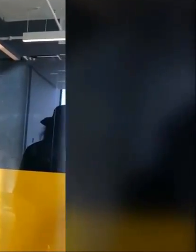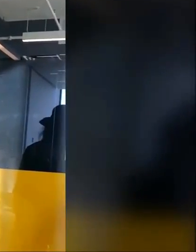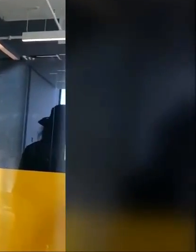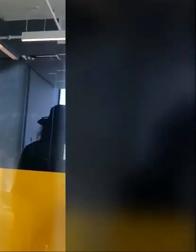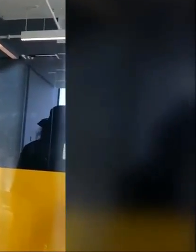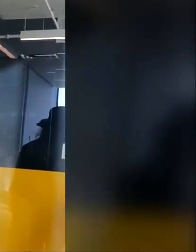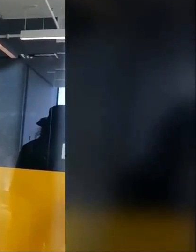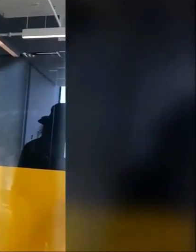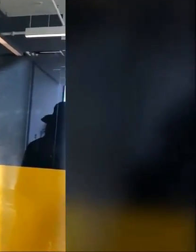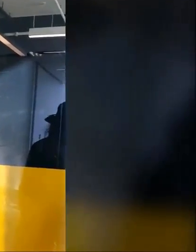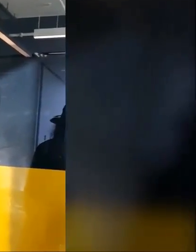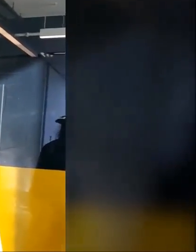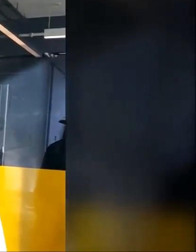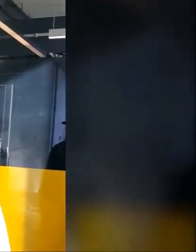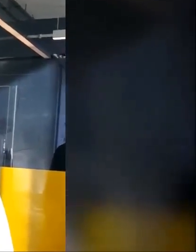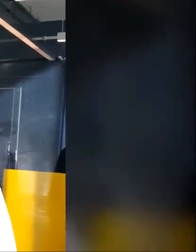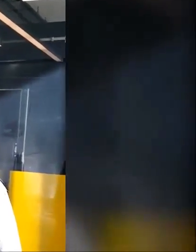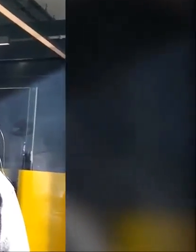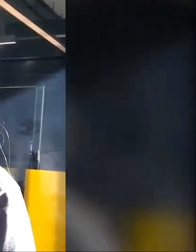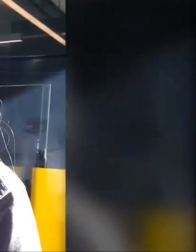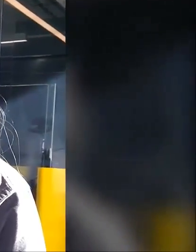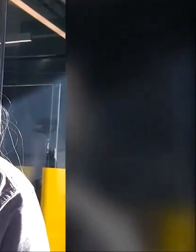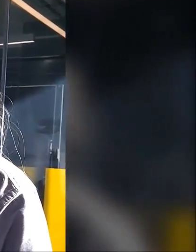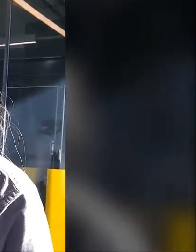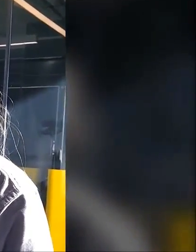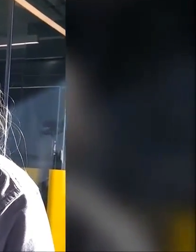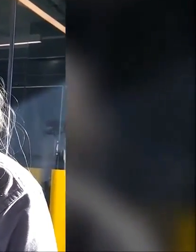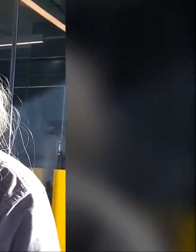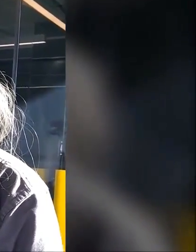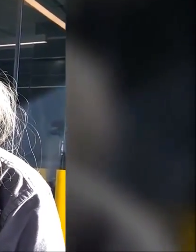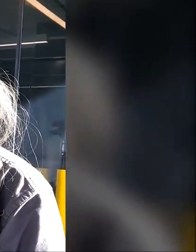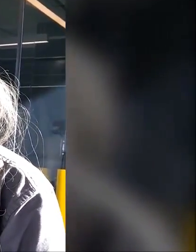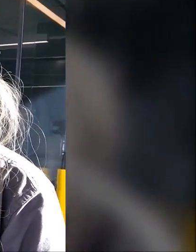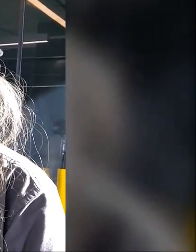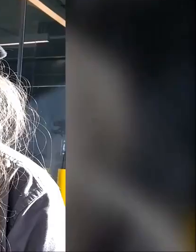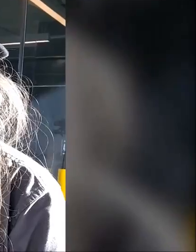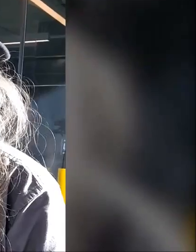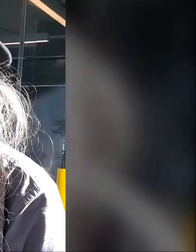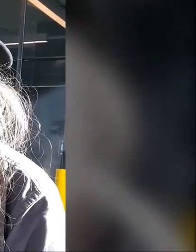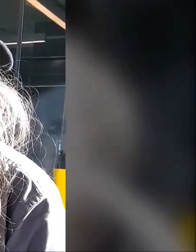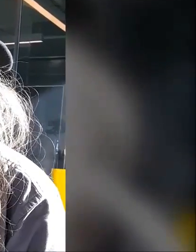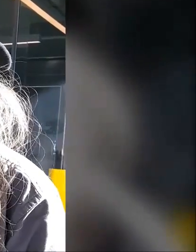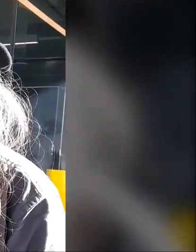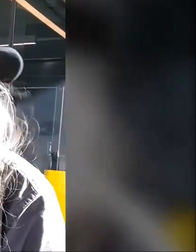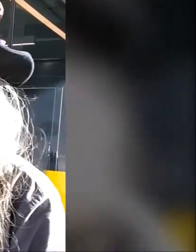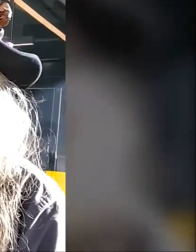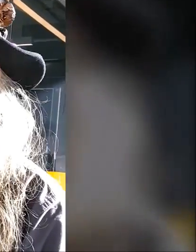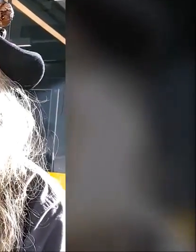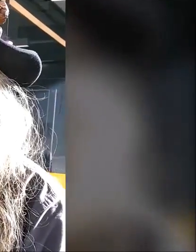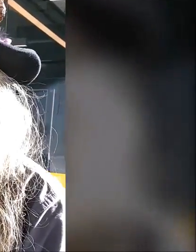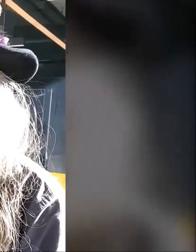And in some way it becomes a commemoration to Marcus as well .